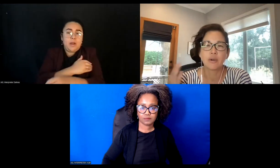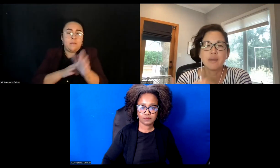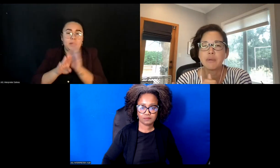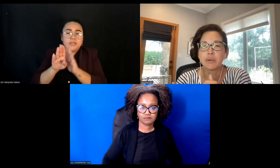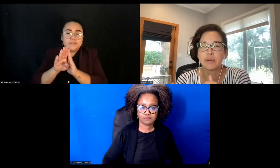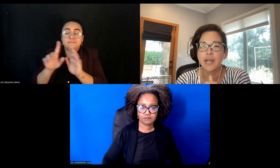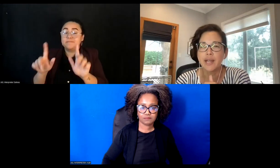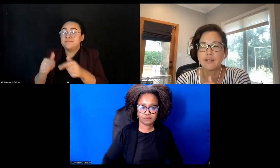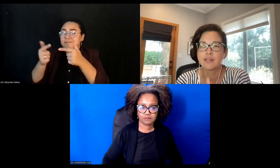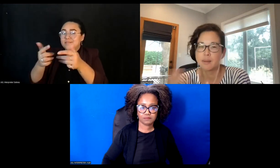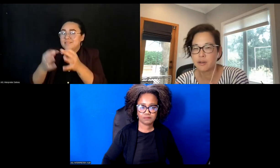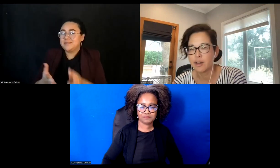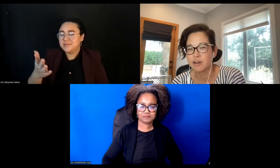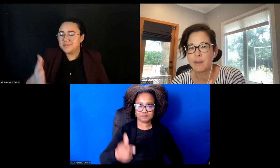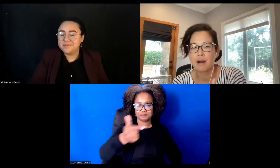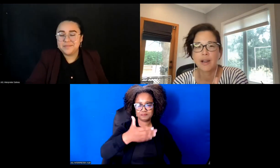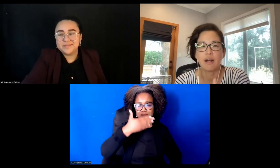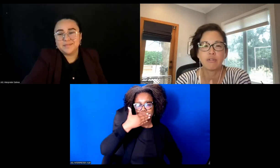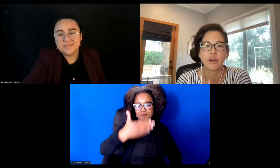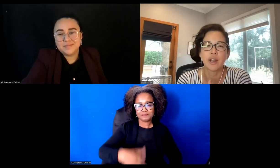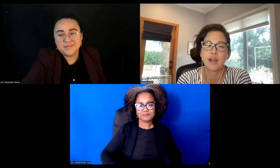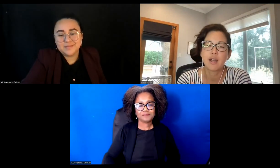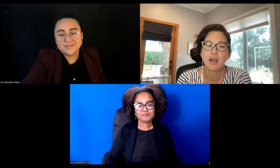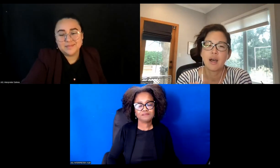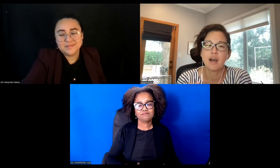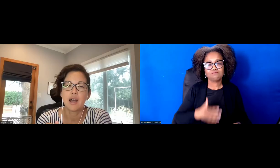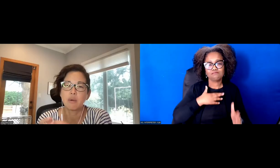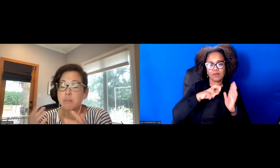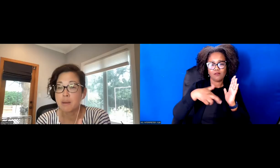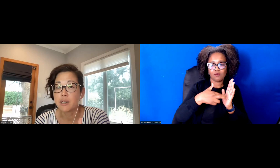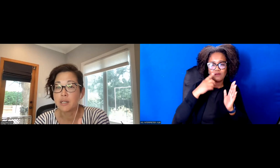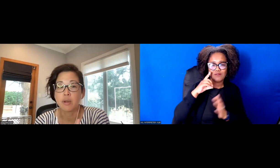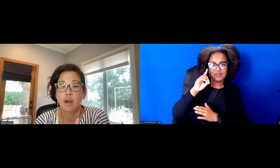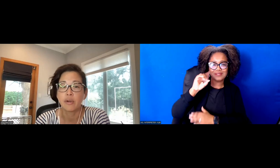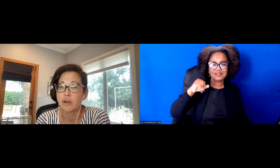So in my role as Deputy Director of Power California, I work primarily with on the ground